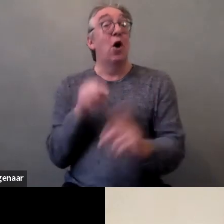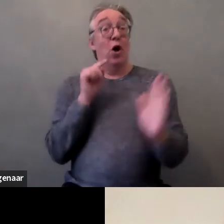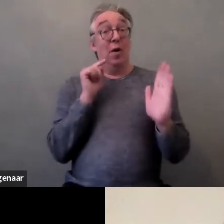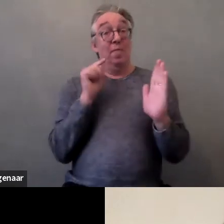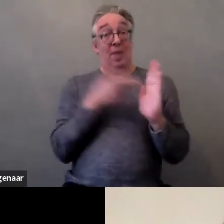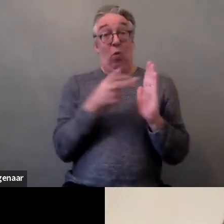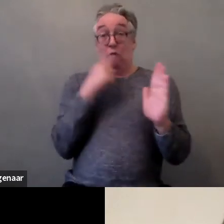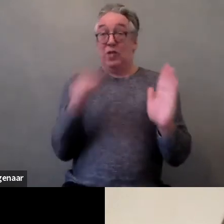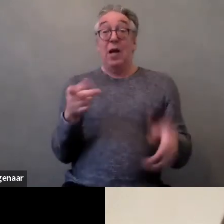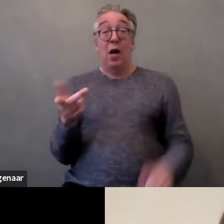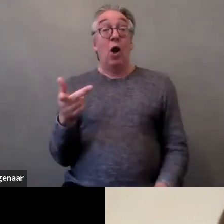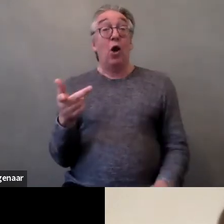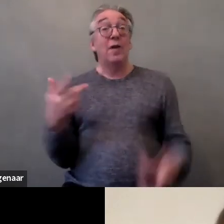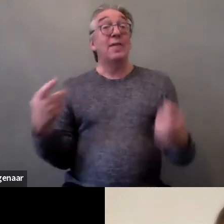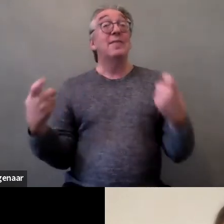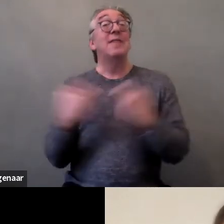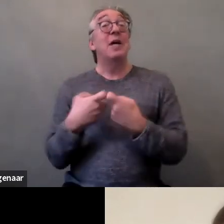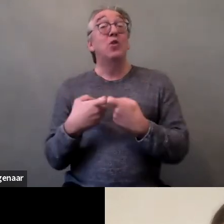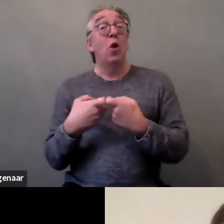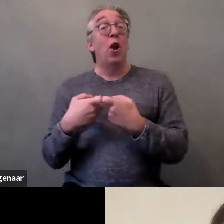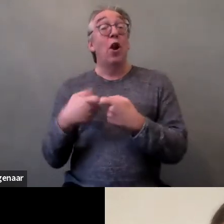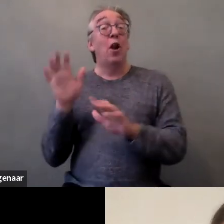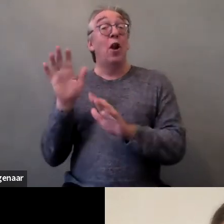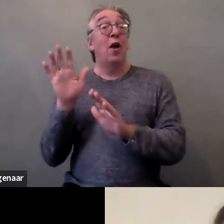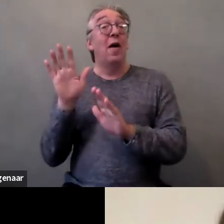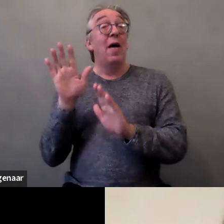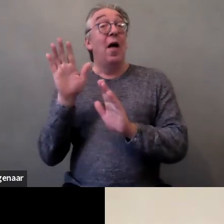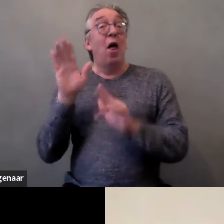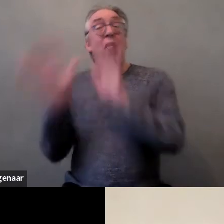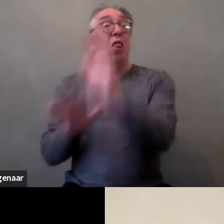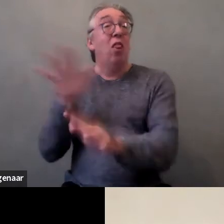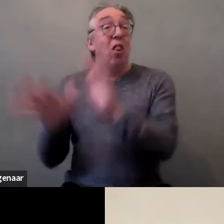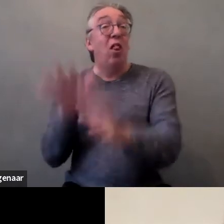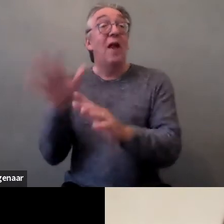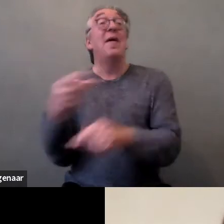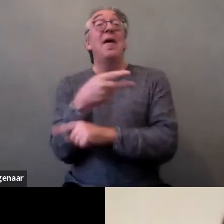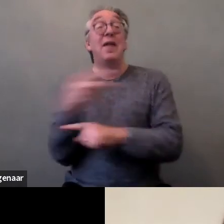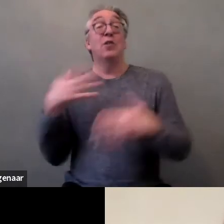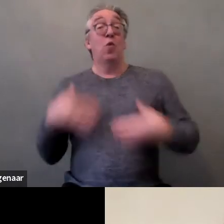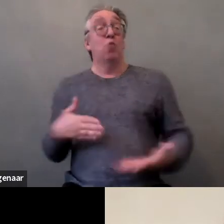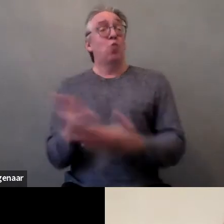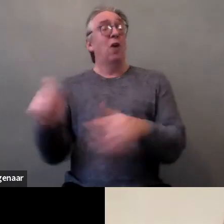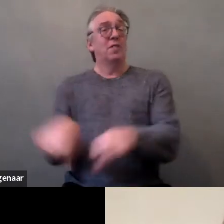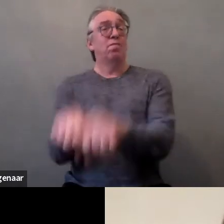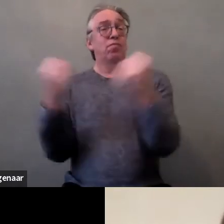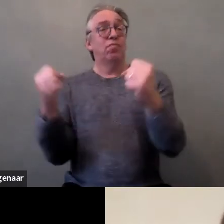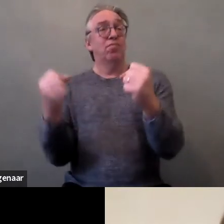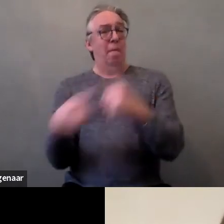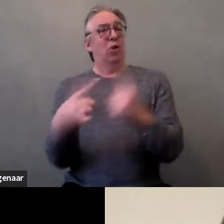a Human Rights violation of gender equality principles, and this intersecting with other dimensions of inequalities